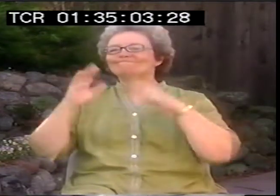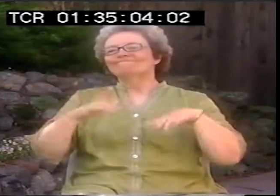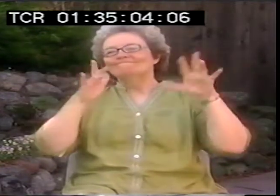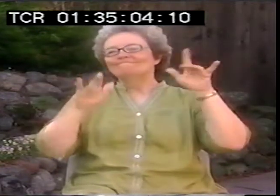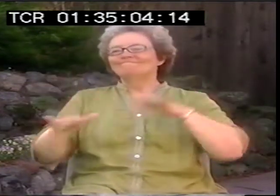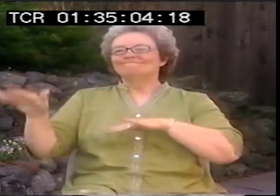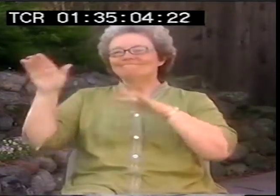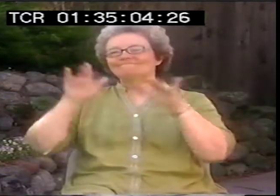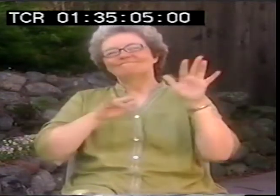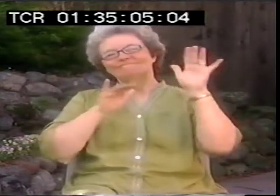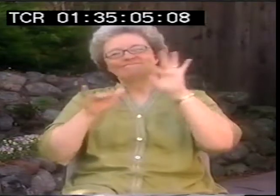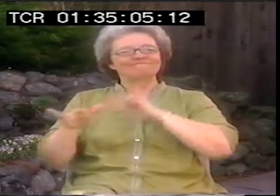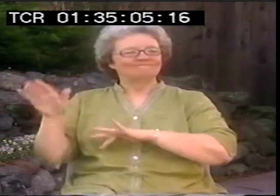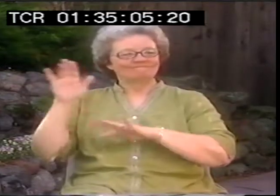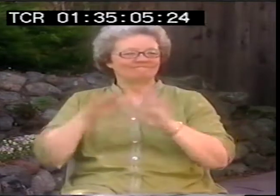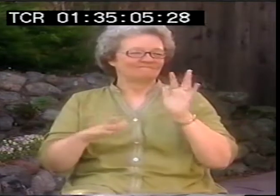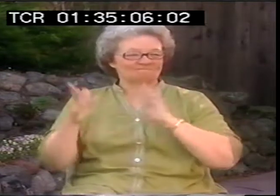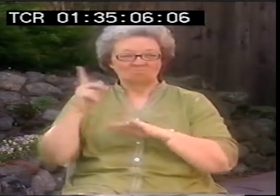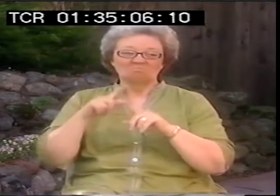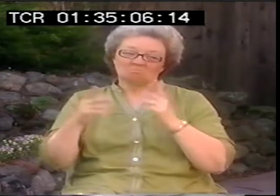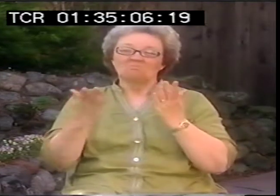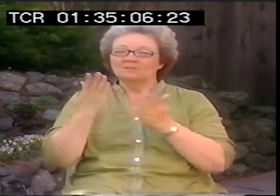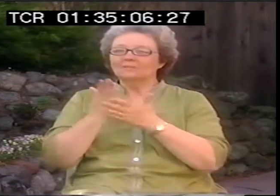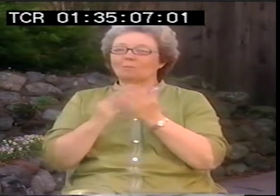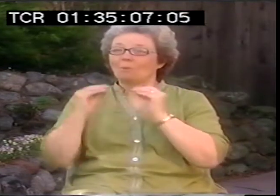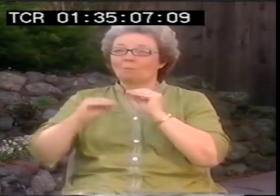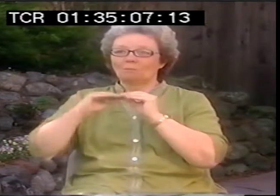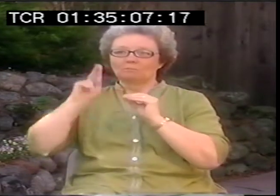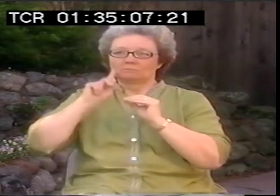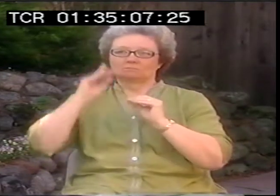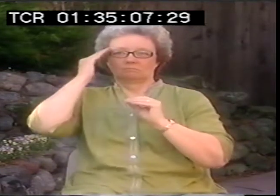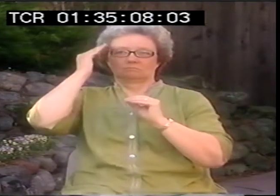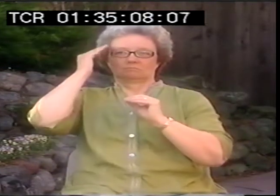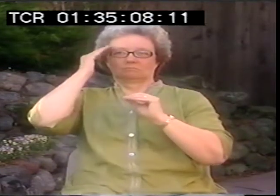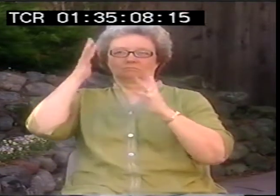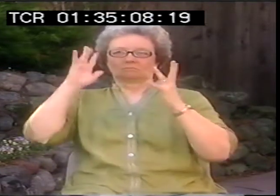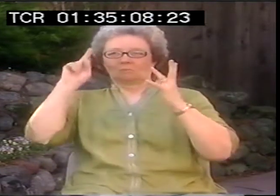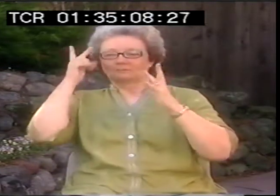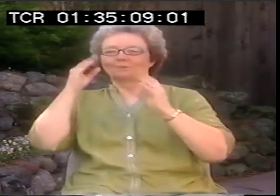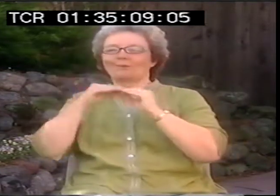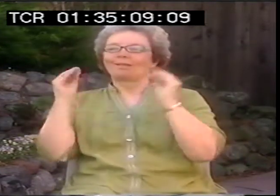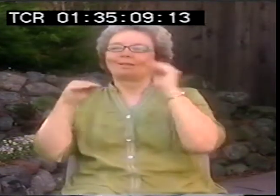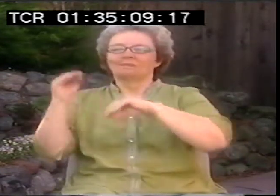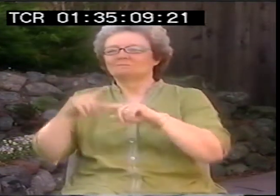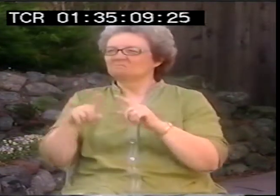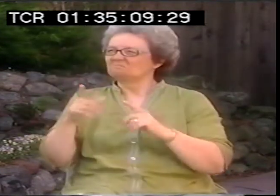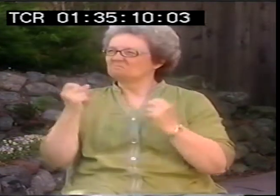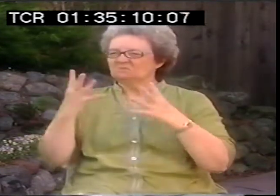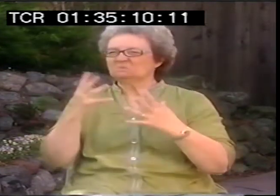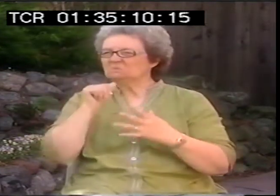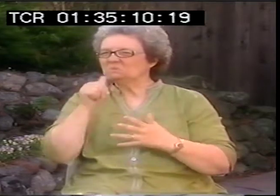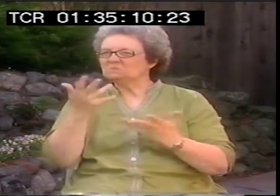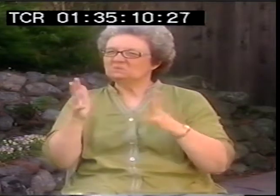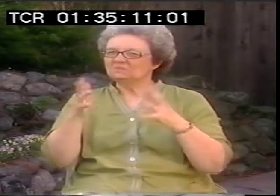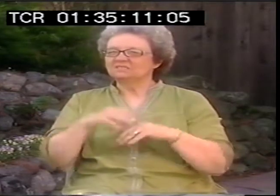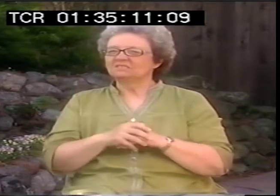I don't tend to do stories or poems or anything not having to do with deaf ideas or politics. I don't tend to do those.